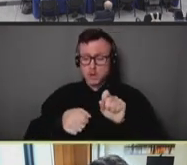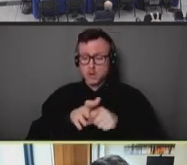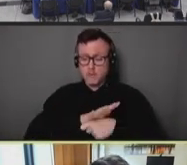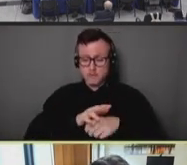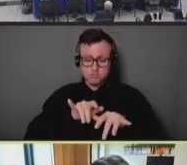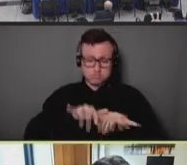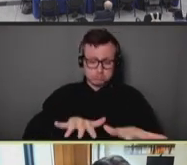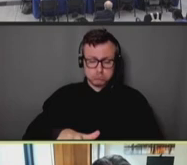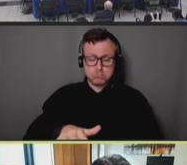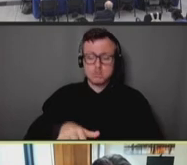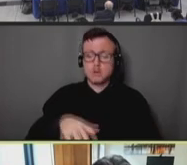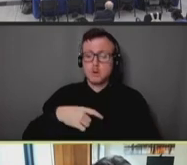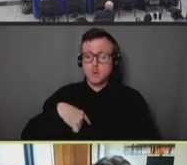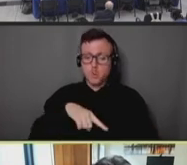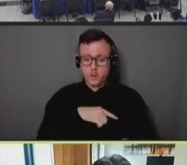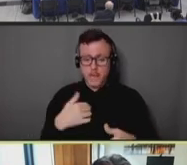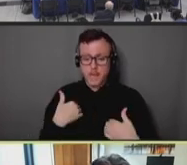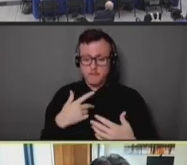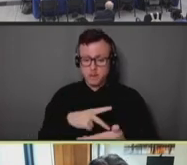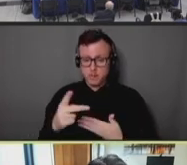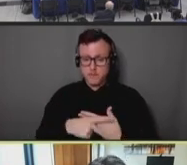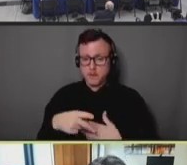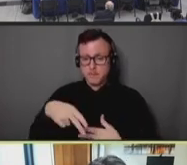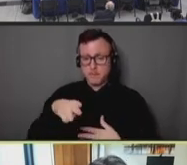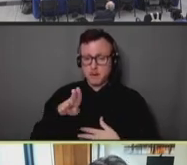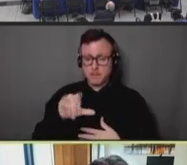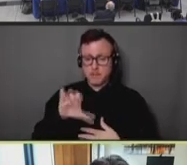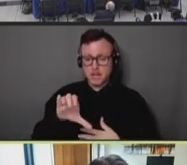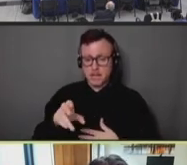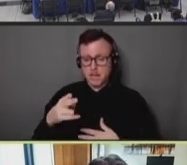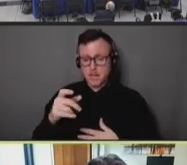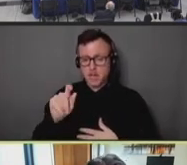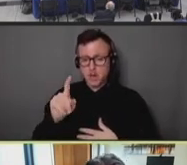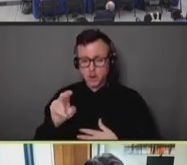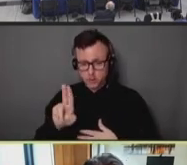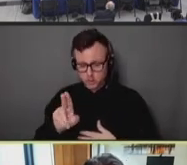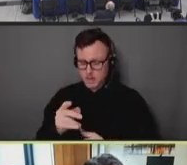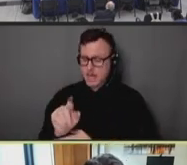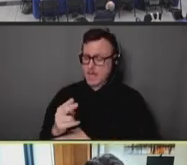and when we built -- we built a program called Public Health Forward, which is a network of